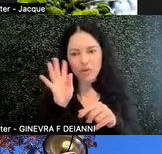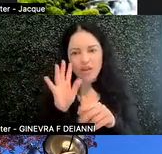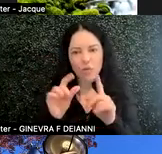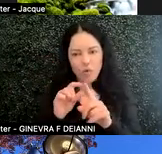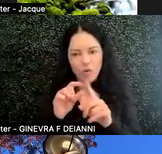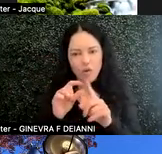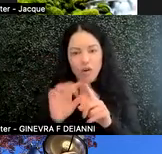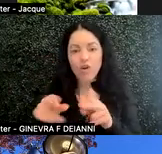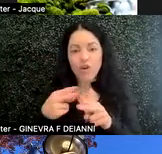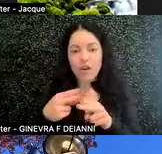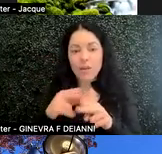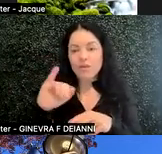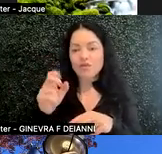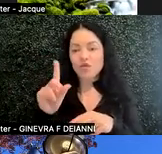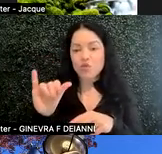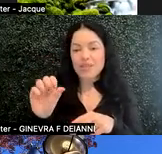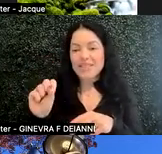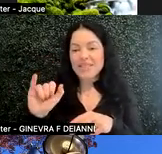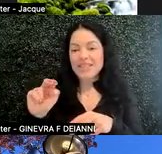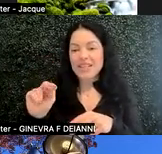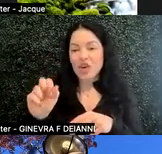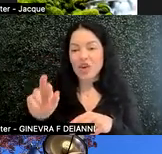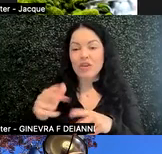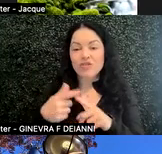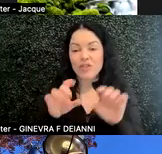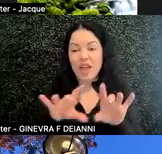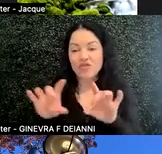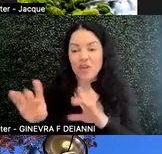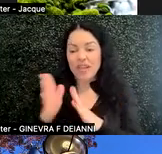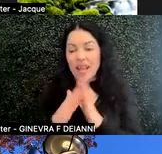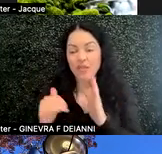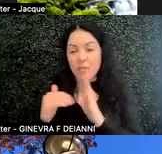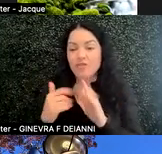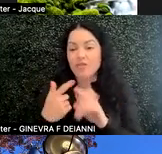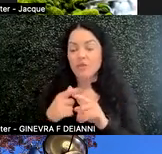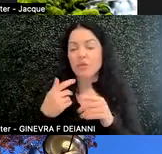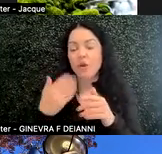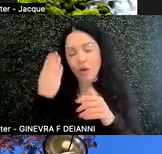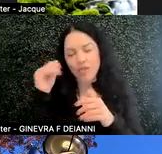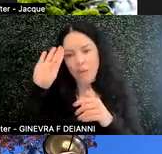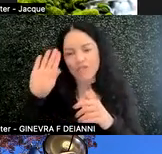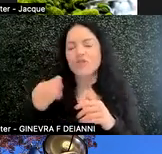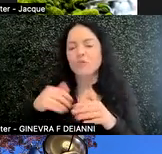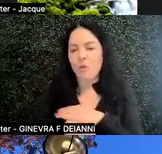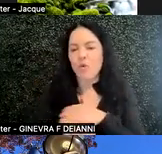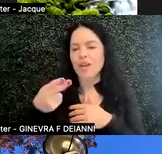Her name is Judy Singer. She is an Australian anthropologist who was born in Hungary. I've put a link, when you have the deck you